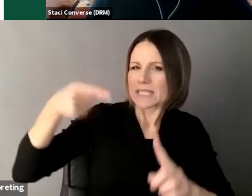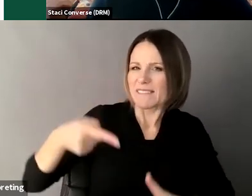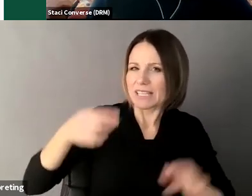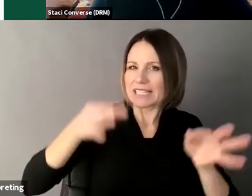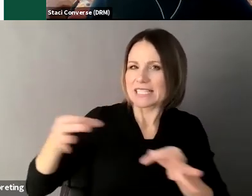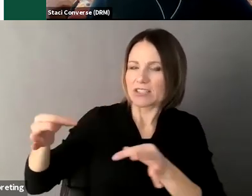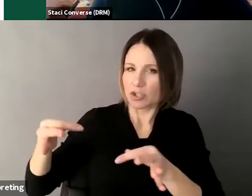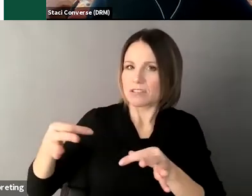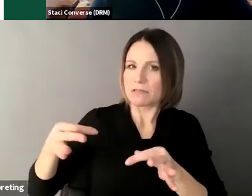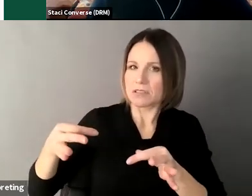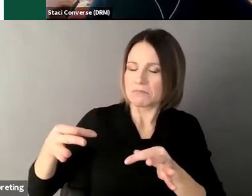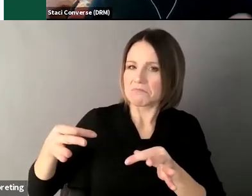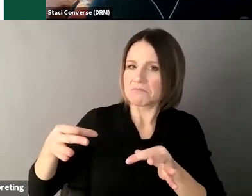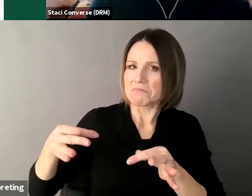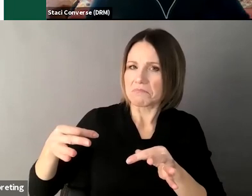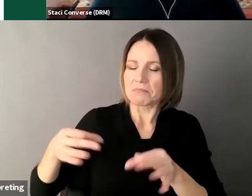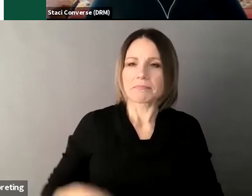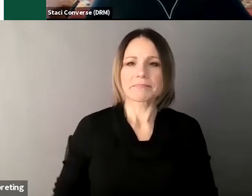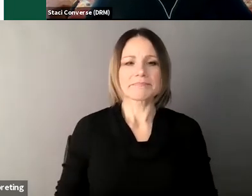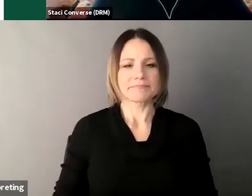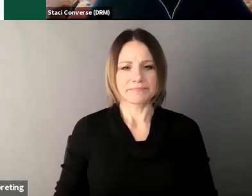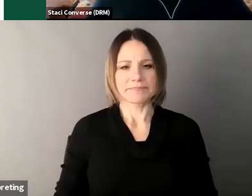um and I again I’m not seeing any other questions that people